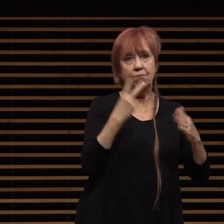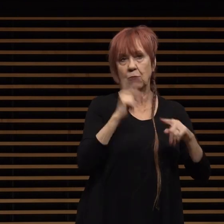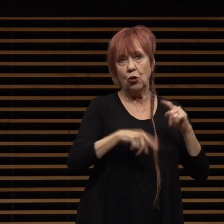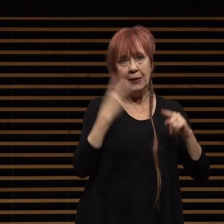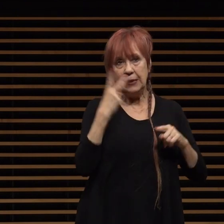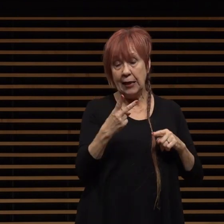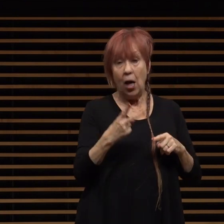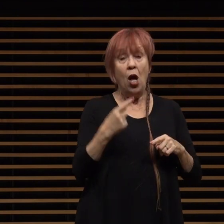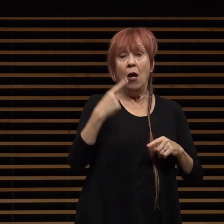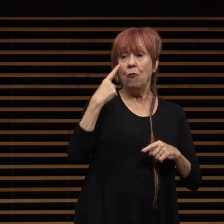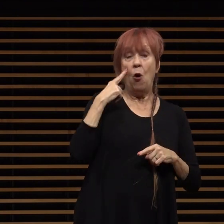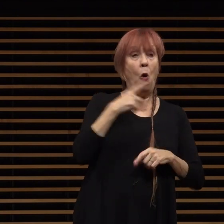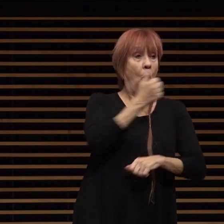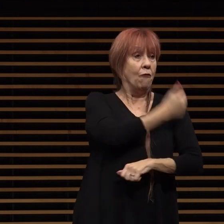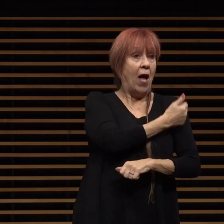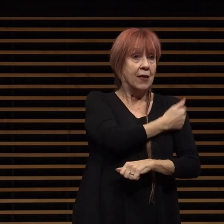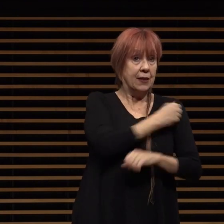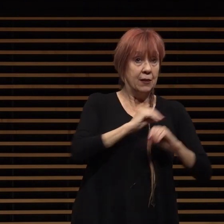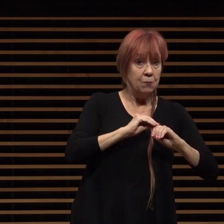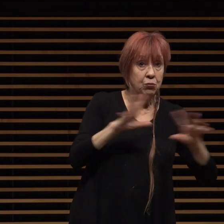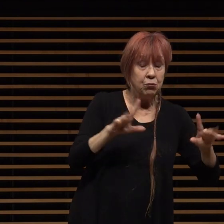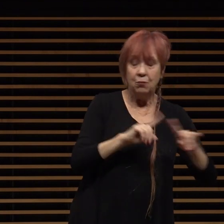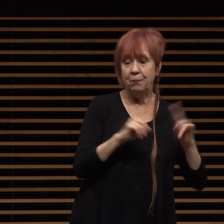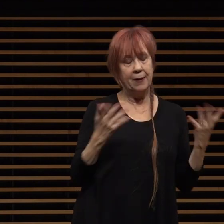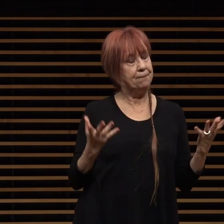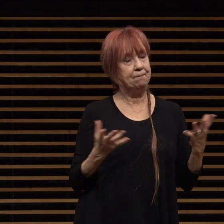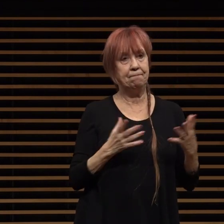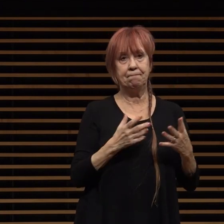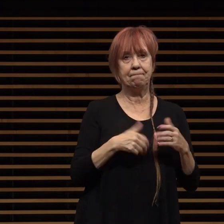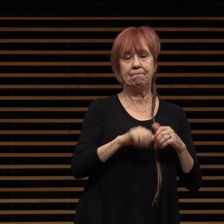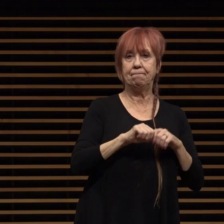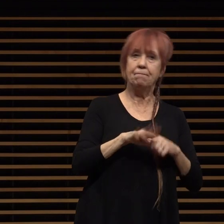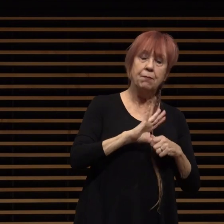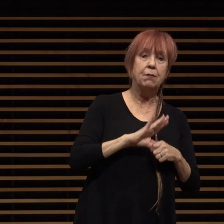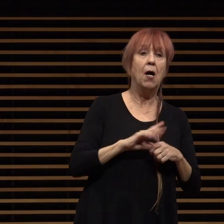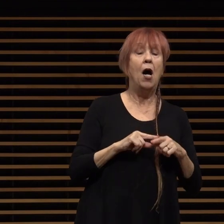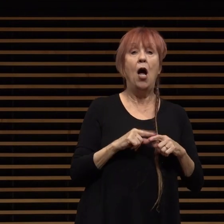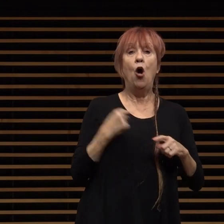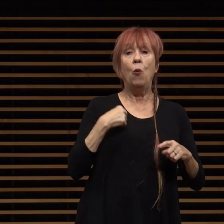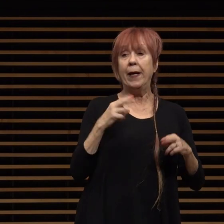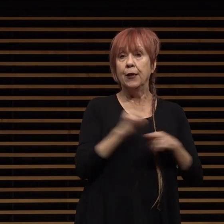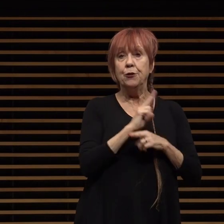out but were just being created we communicated primarily via zoom and we